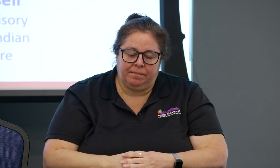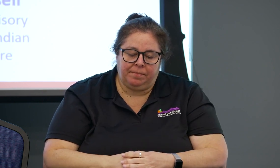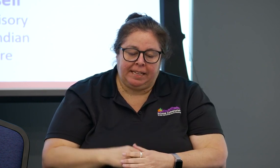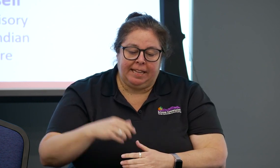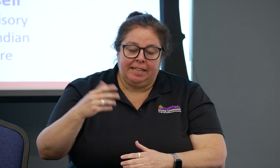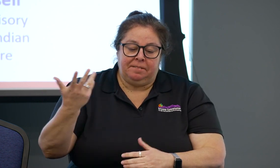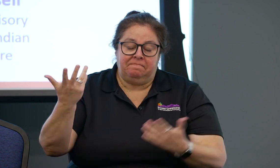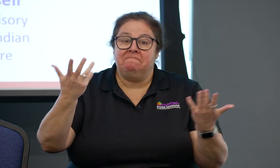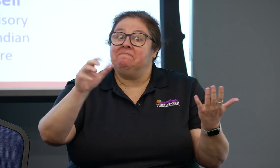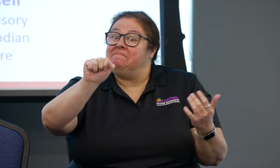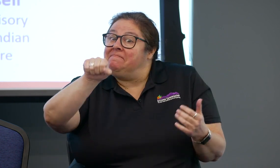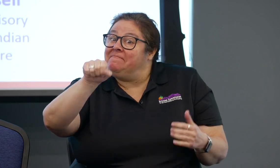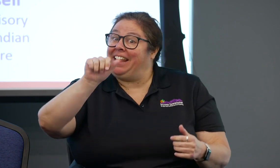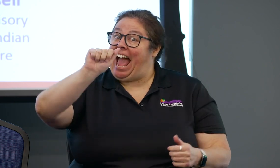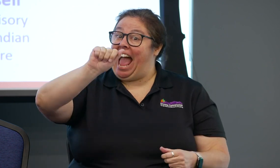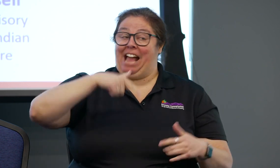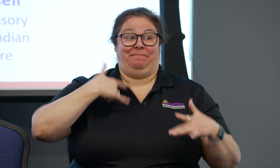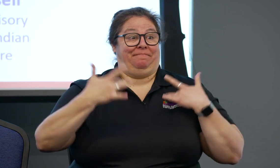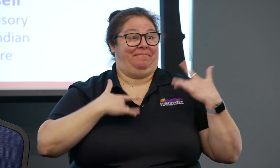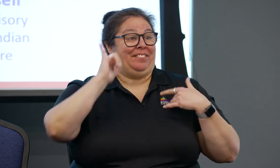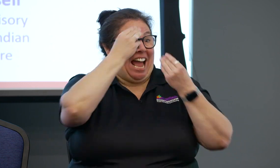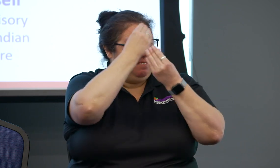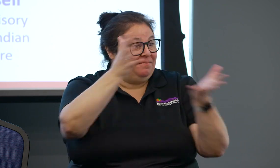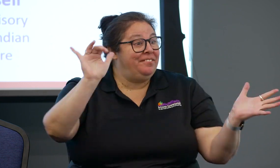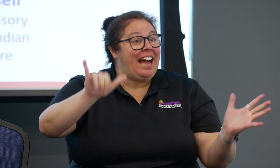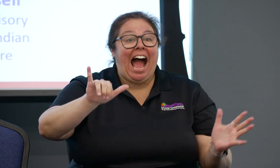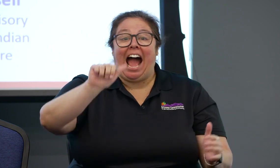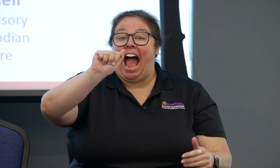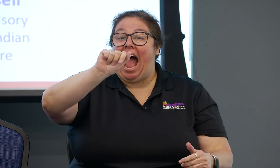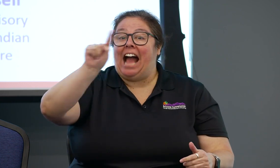so that you know who to contact when those accommodations are requested.